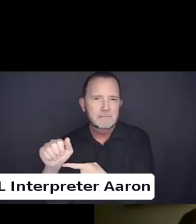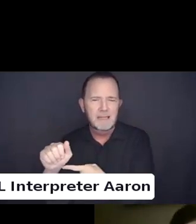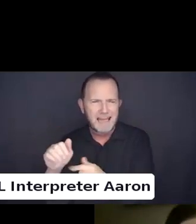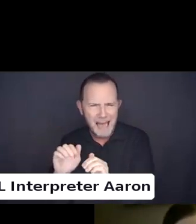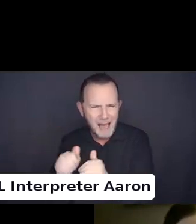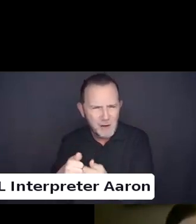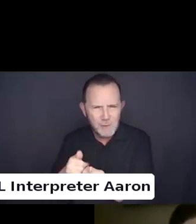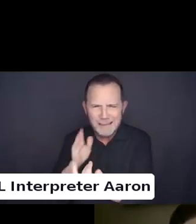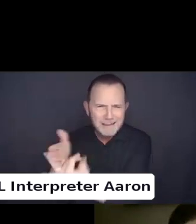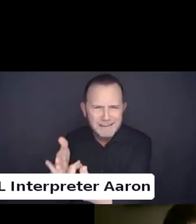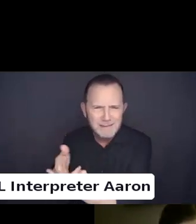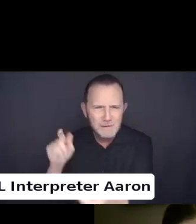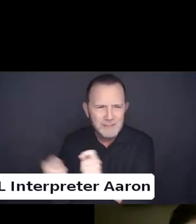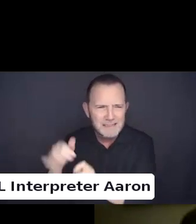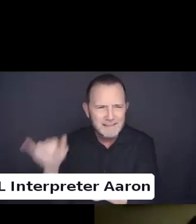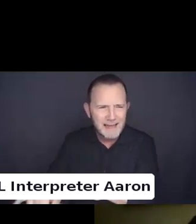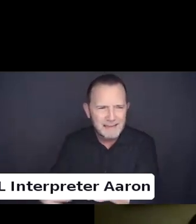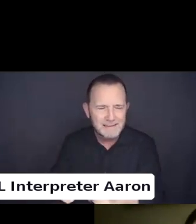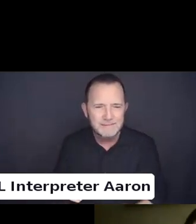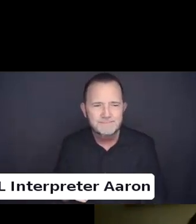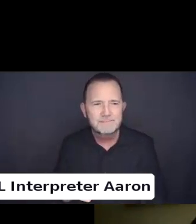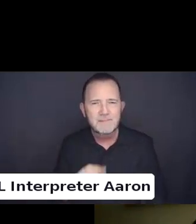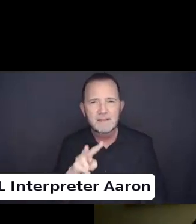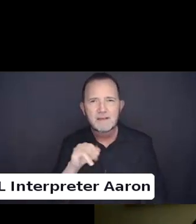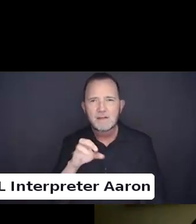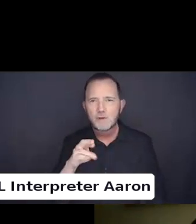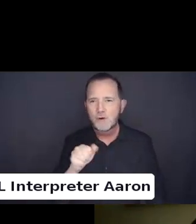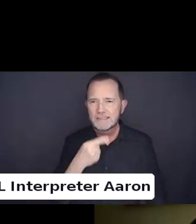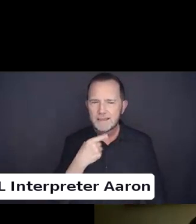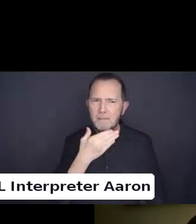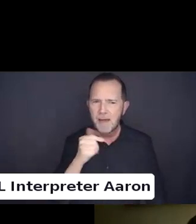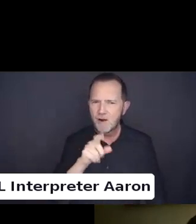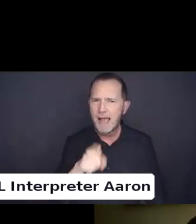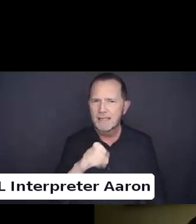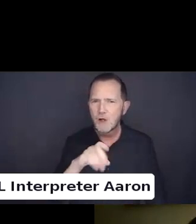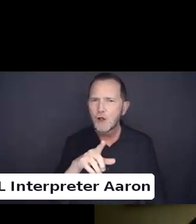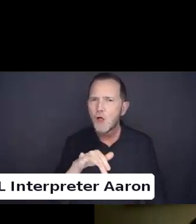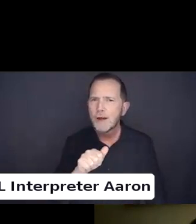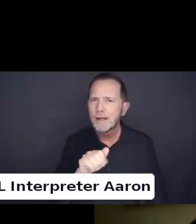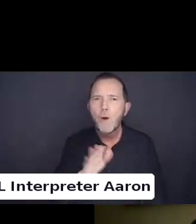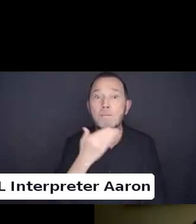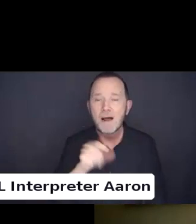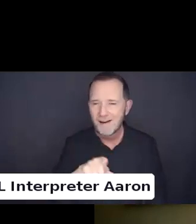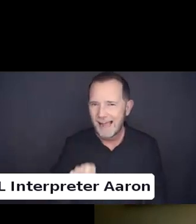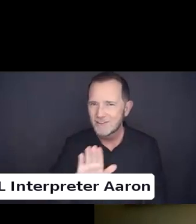I would say. In the disability law world. You know.